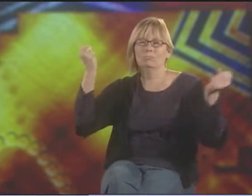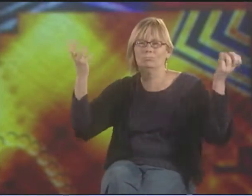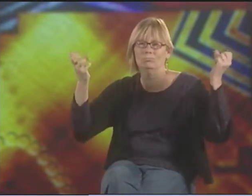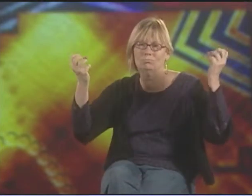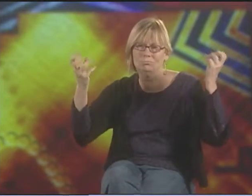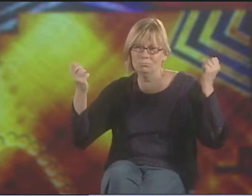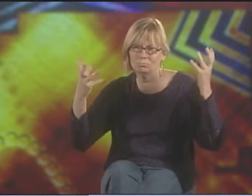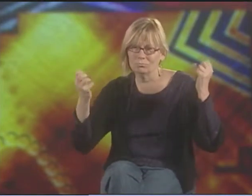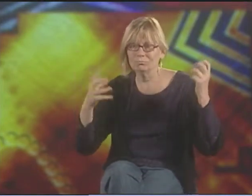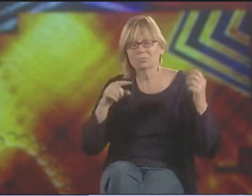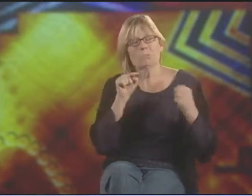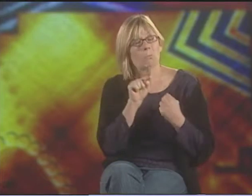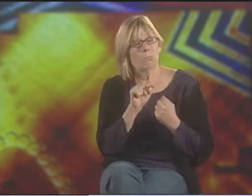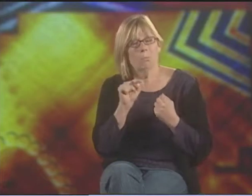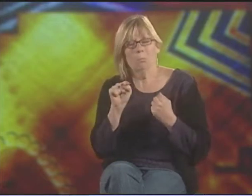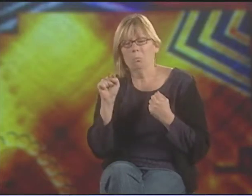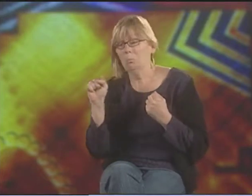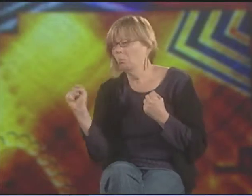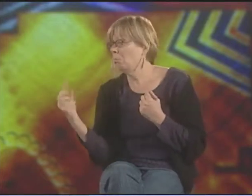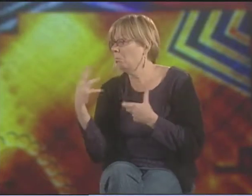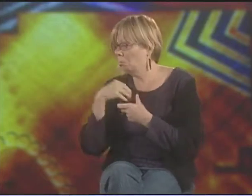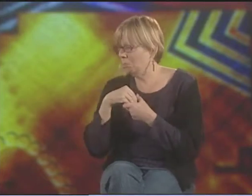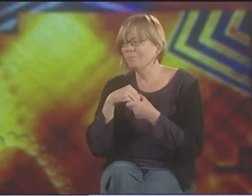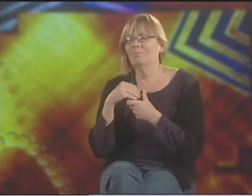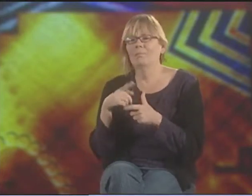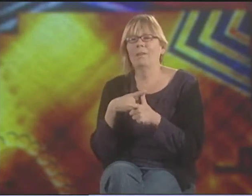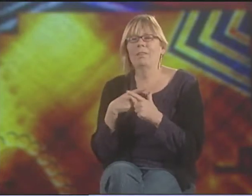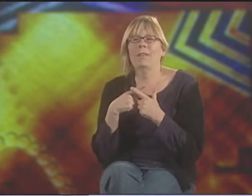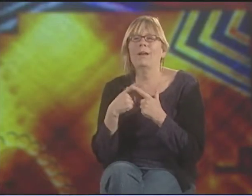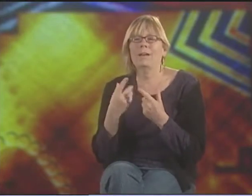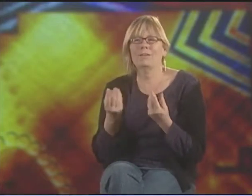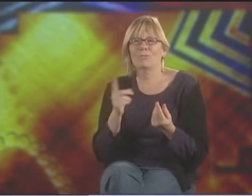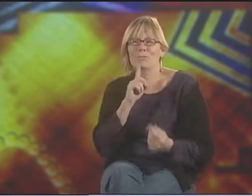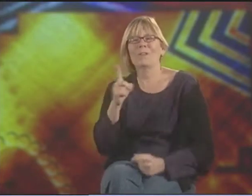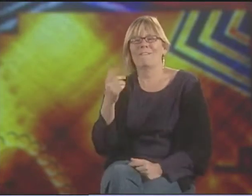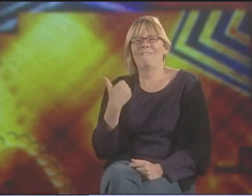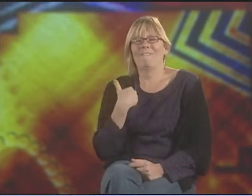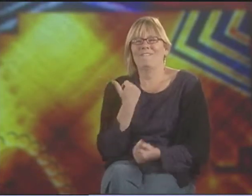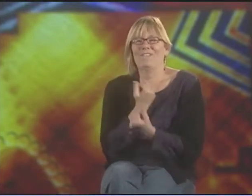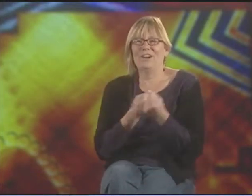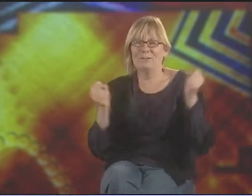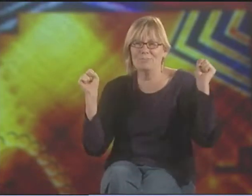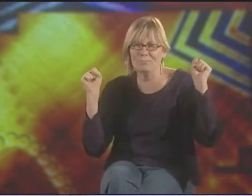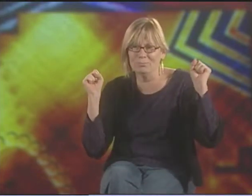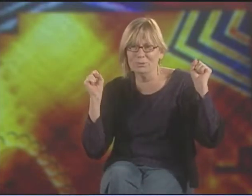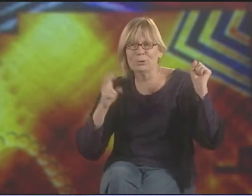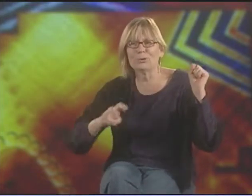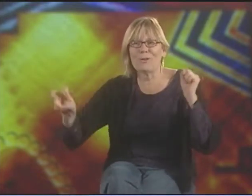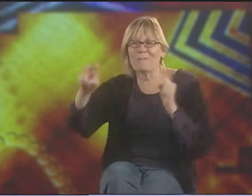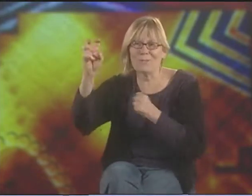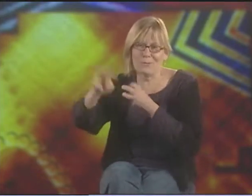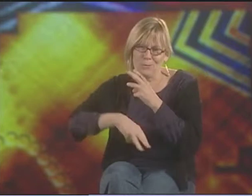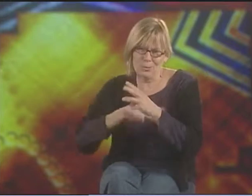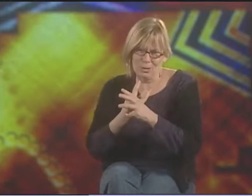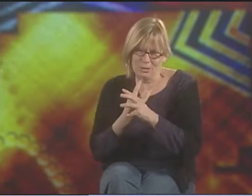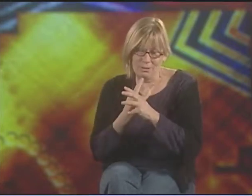AND PART OF THAT ANSWER IS SIGN LANGUAGE. 'CAUSE ONCE YOU HAVE THAT LANGUAGE, THEN YOU HAVE A FREEDOM.